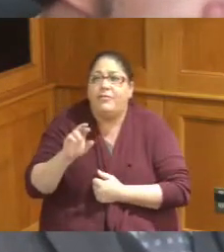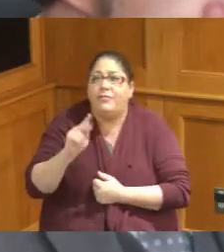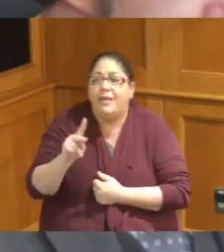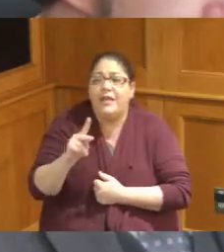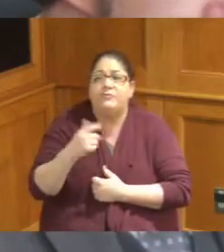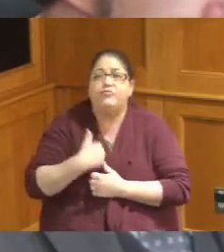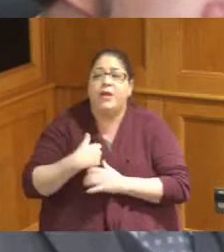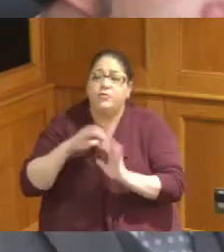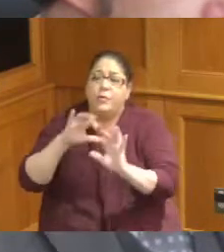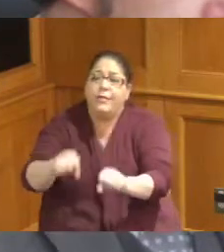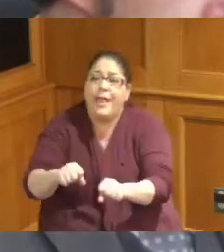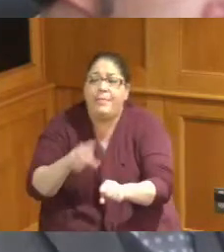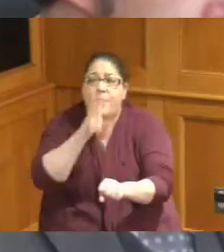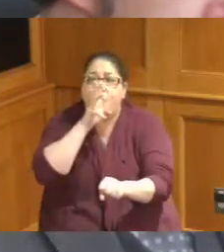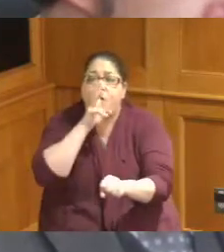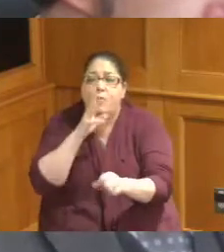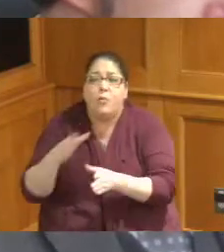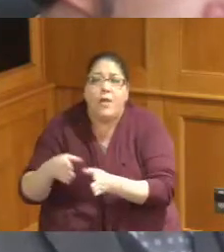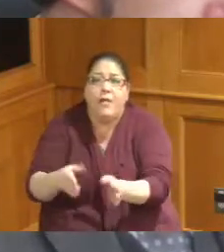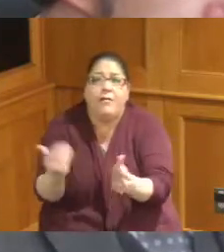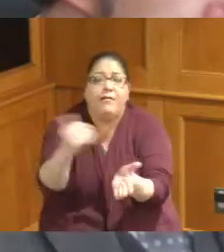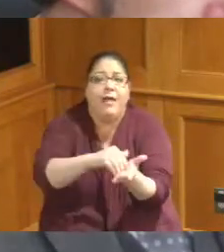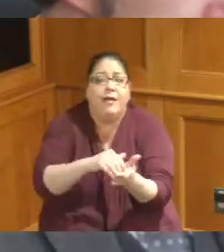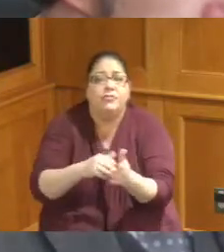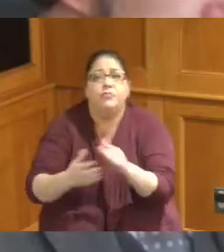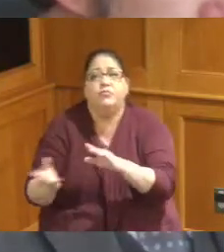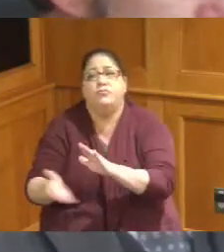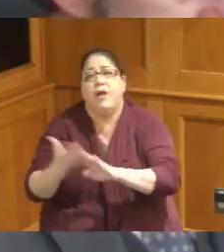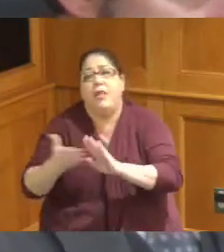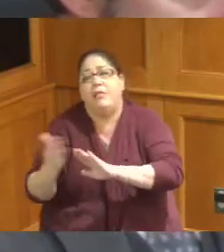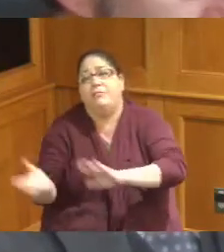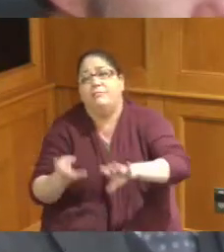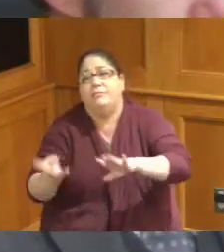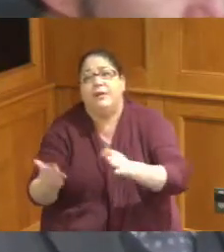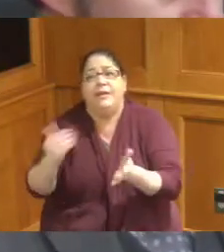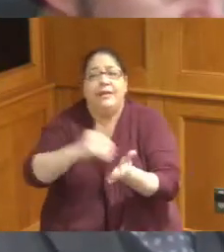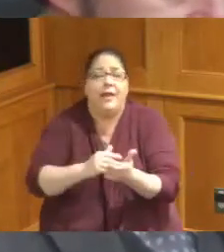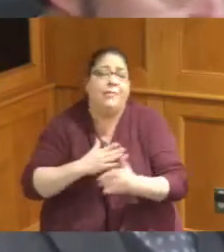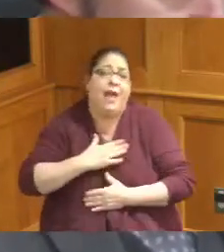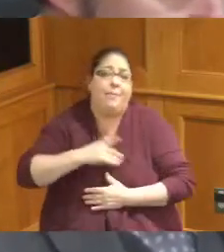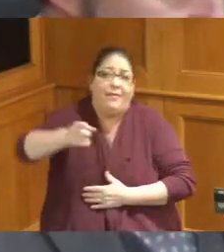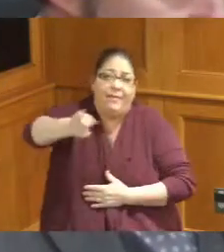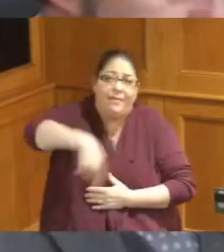that Waterway and so I'm glad that they are on board helping with the testing because they're